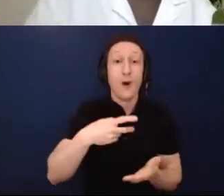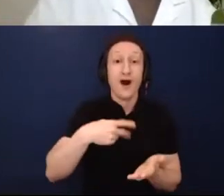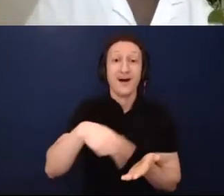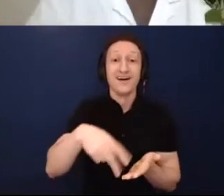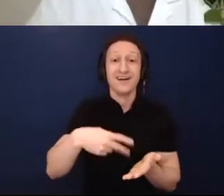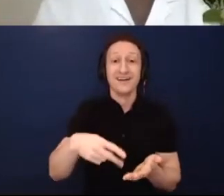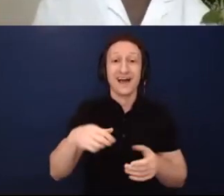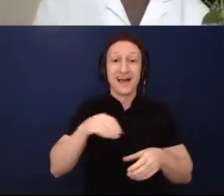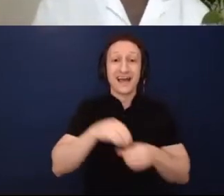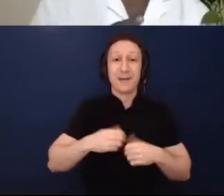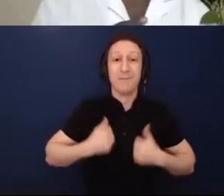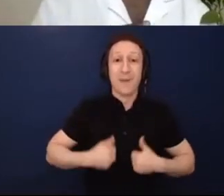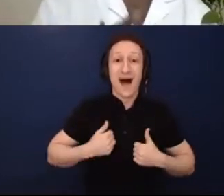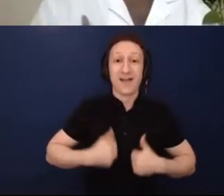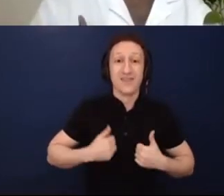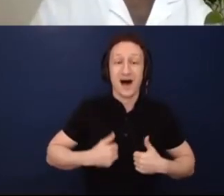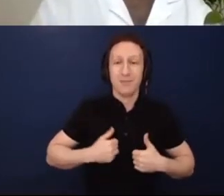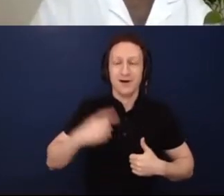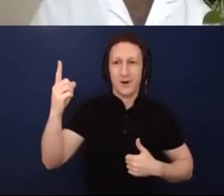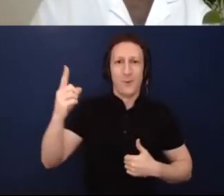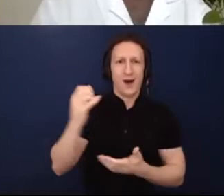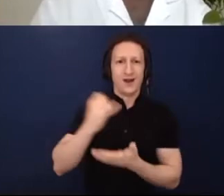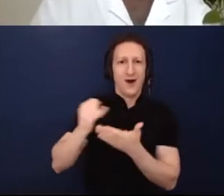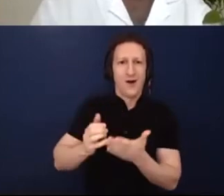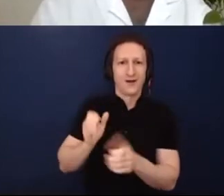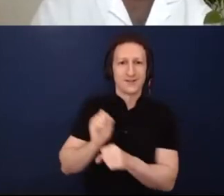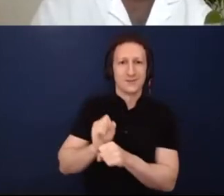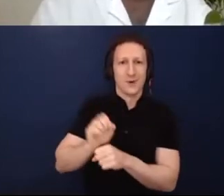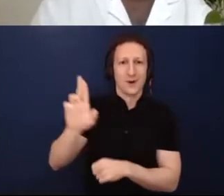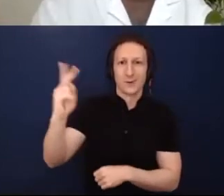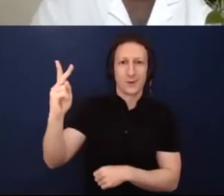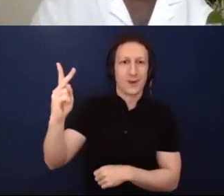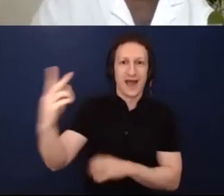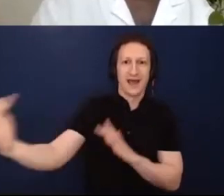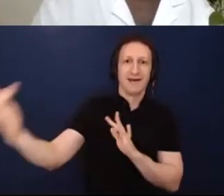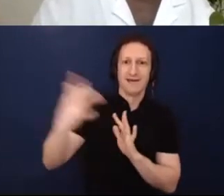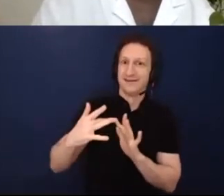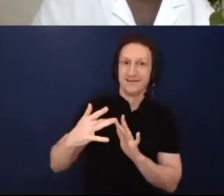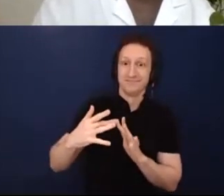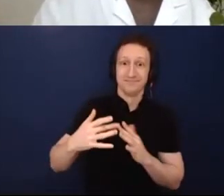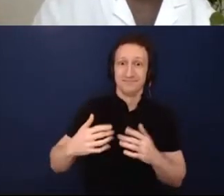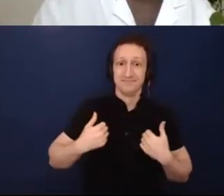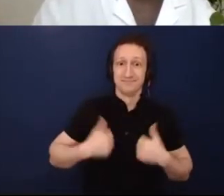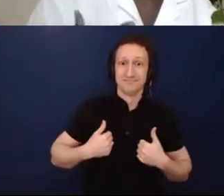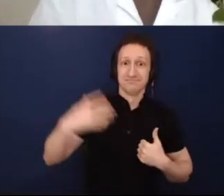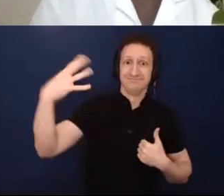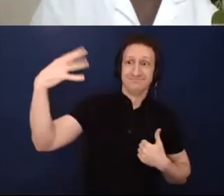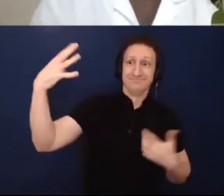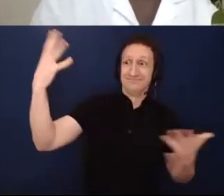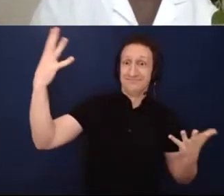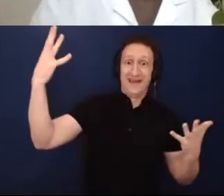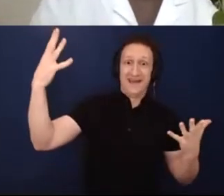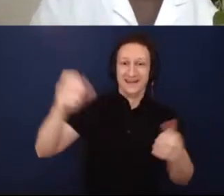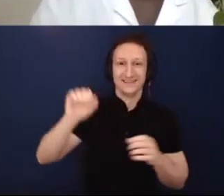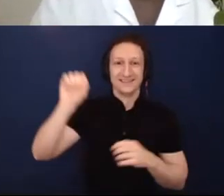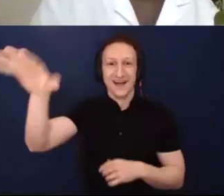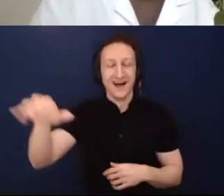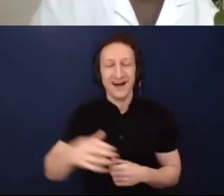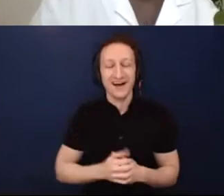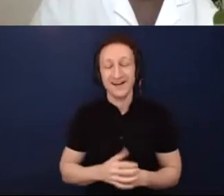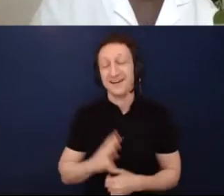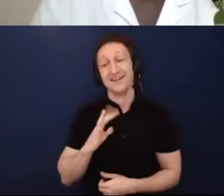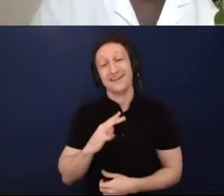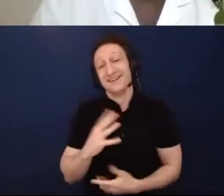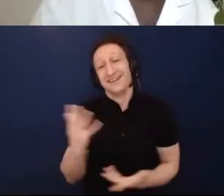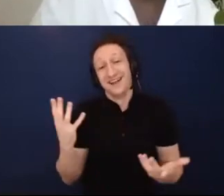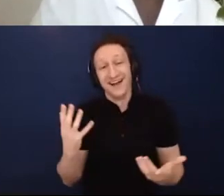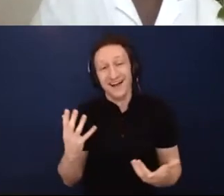I think, in some ways, this is beautifully narrating a disability